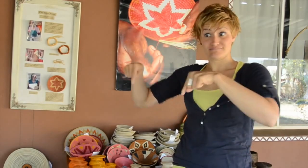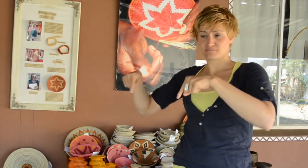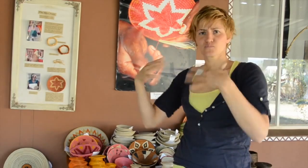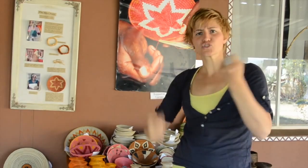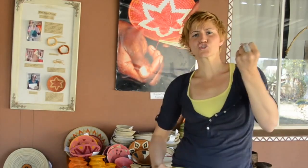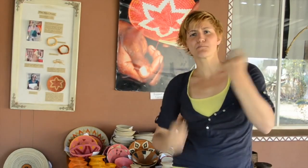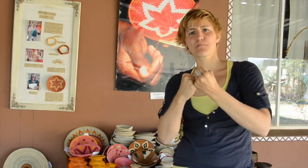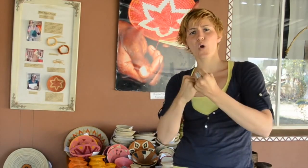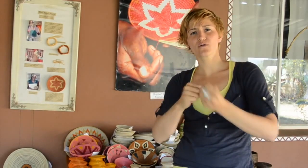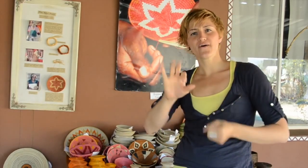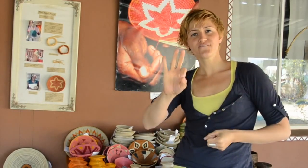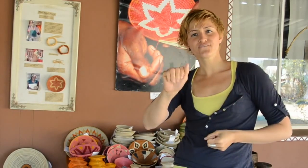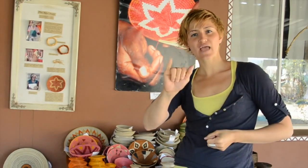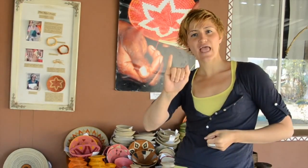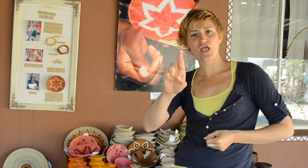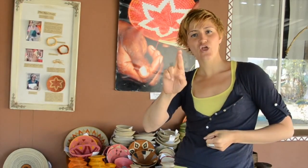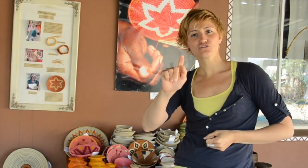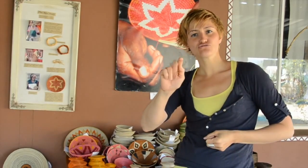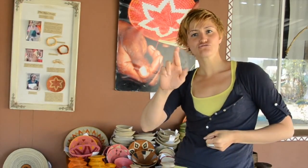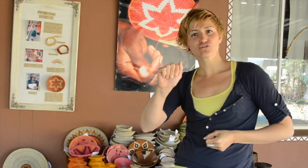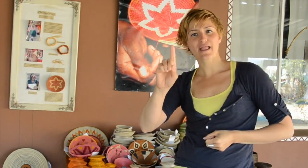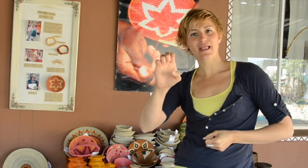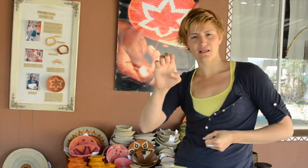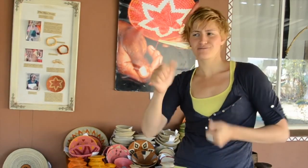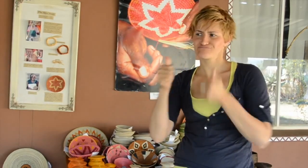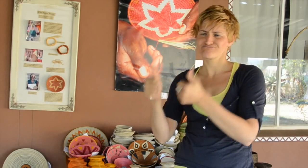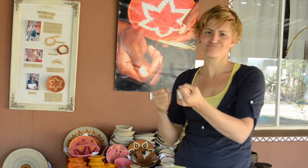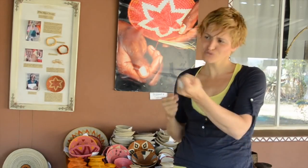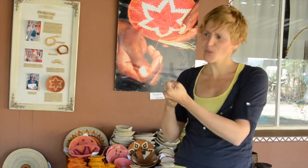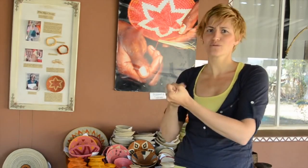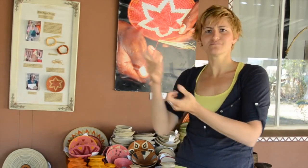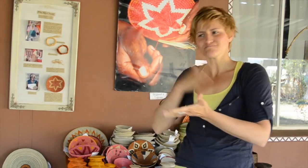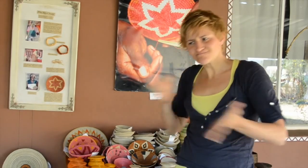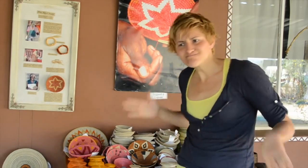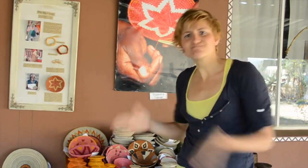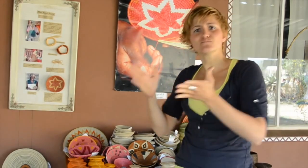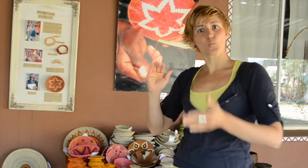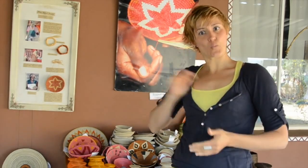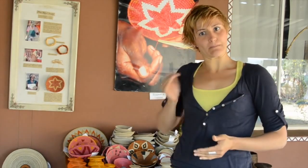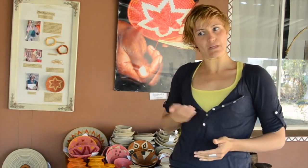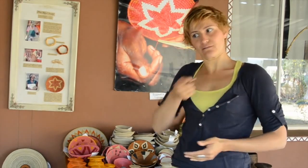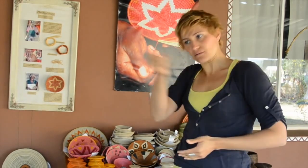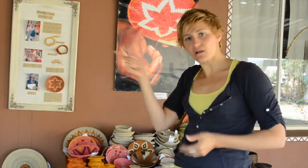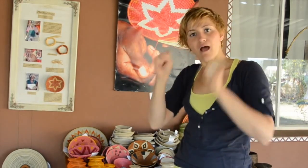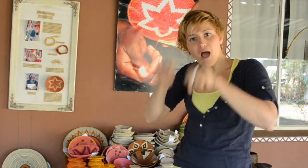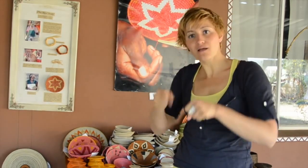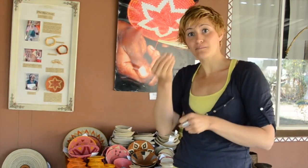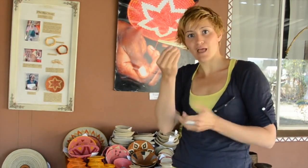This store strongly supports fair trade, encouraging women to earn an income and empower them to